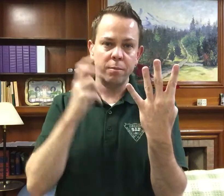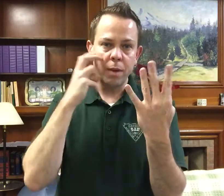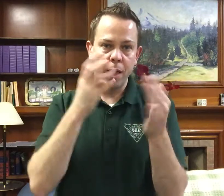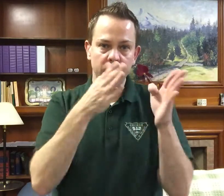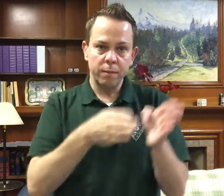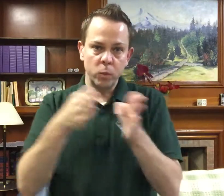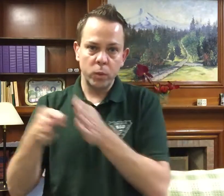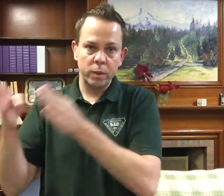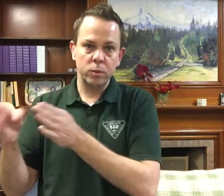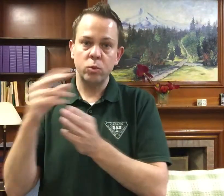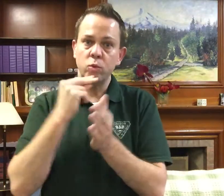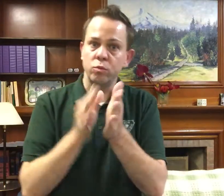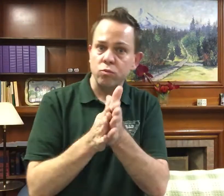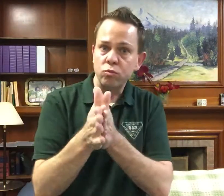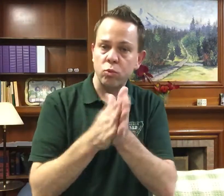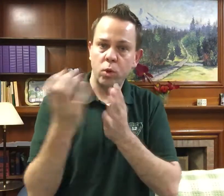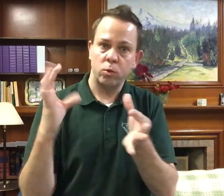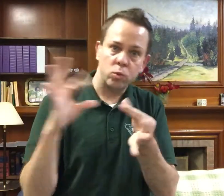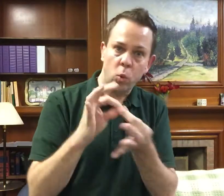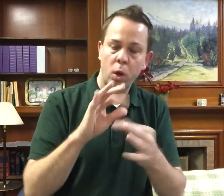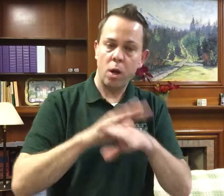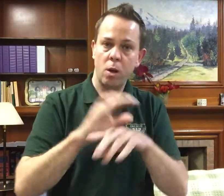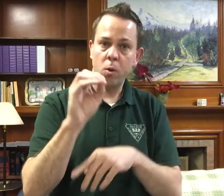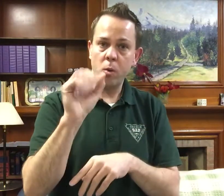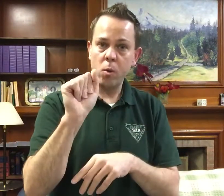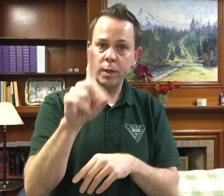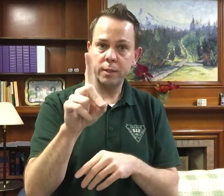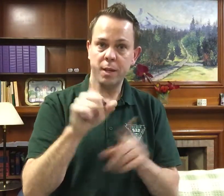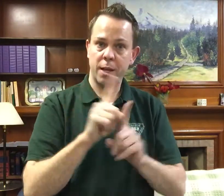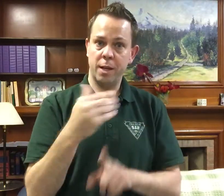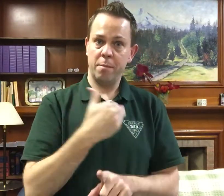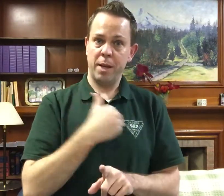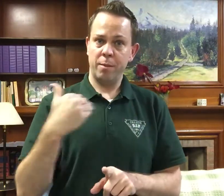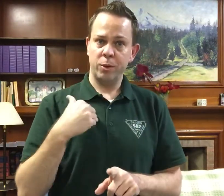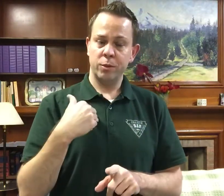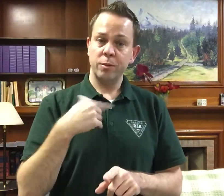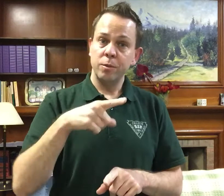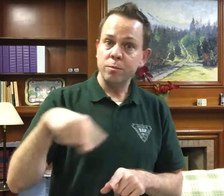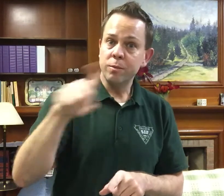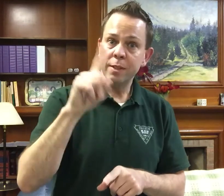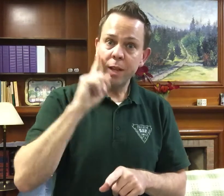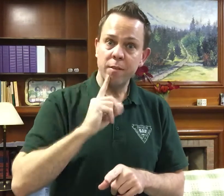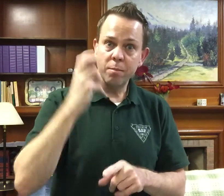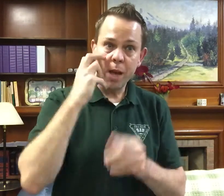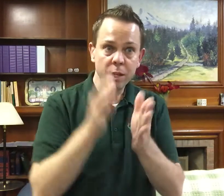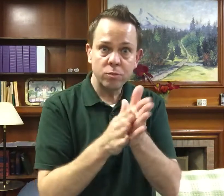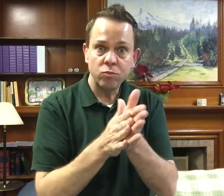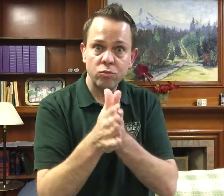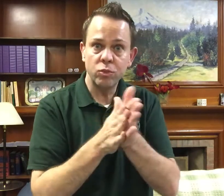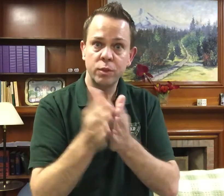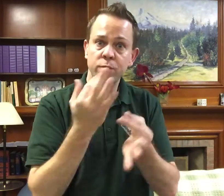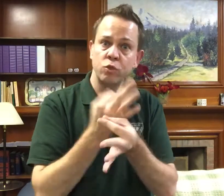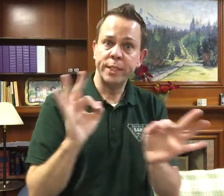to four Deaf and Deafblind individuals who would really like to join OAD. So if you are Deaf or Deafblind and are interested